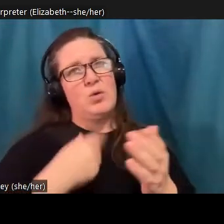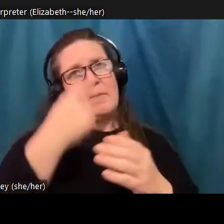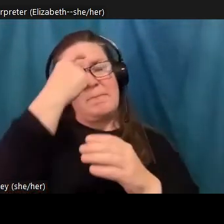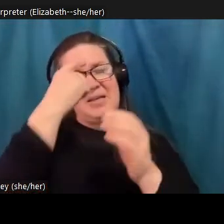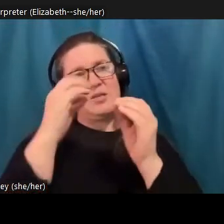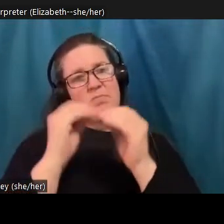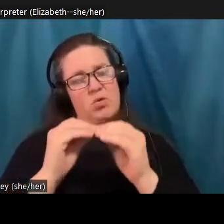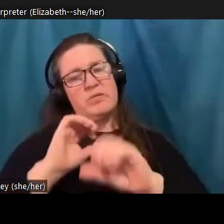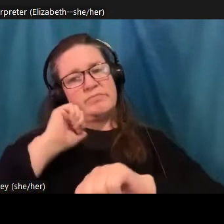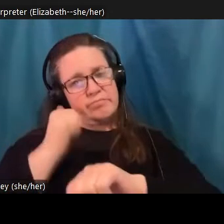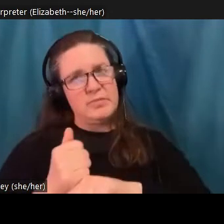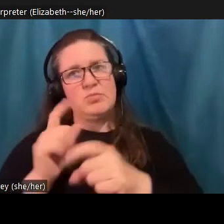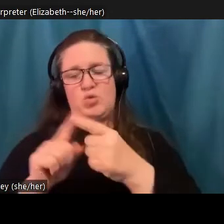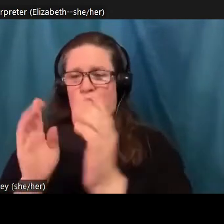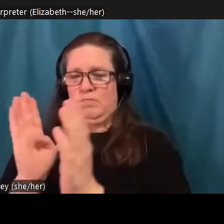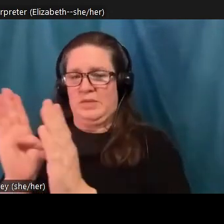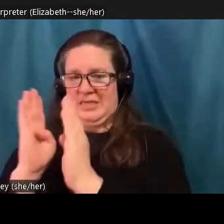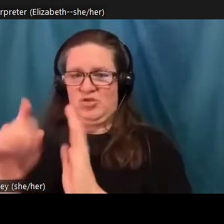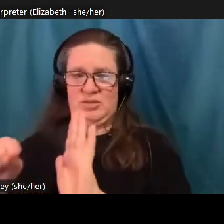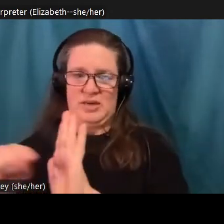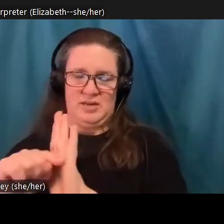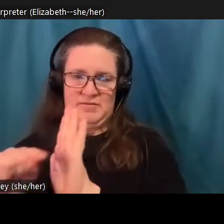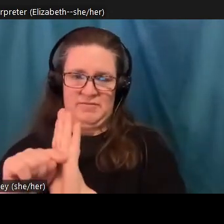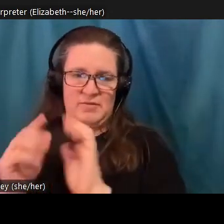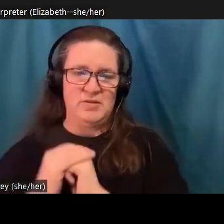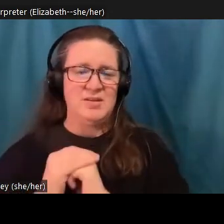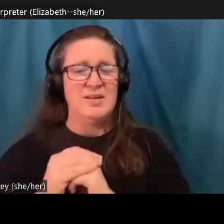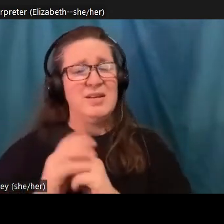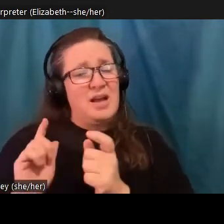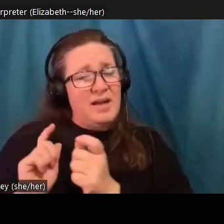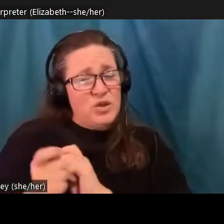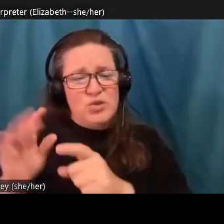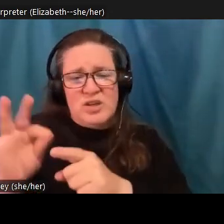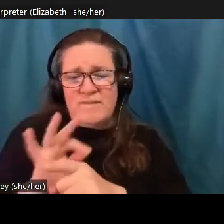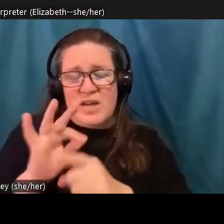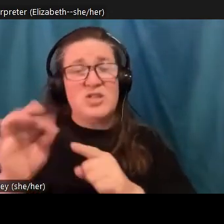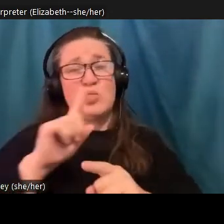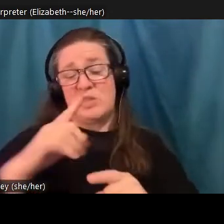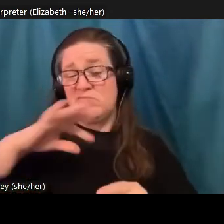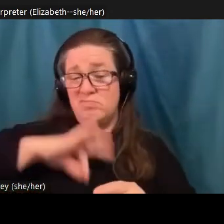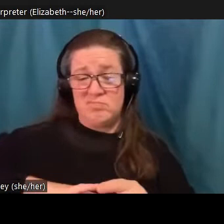in a world of poisonous snakes and saber toothed tigers, it's really an advantage to have a brain that's hyper aware of